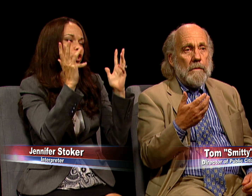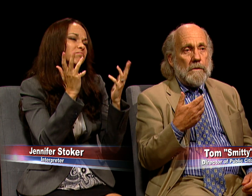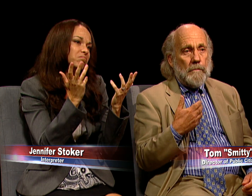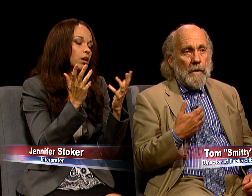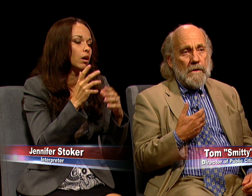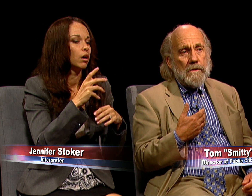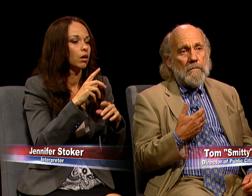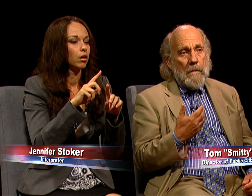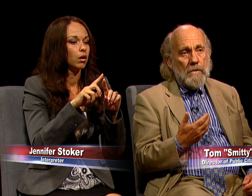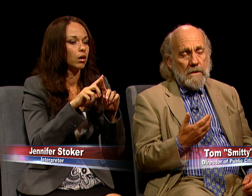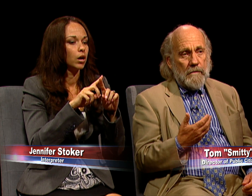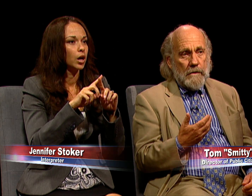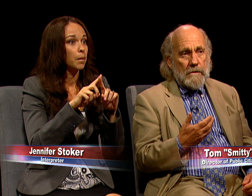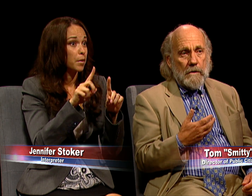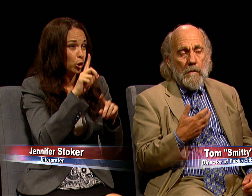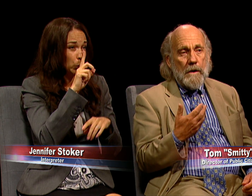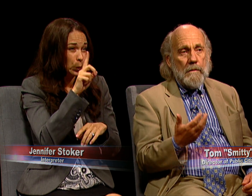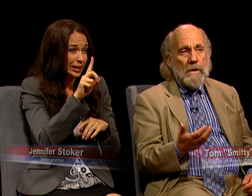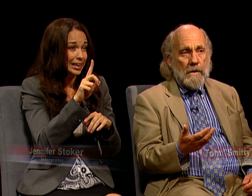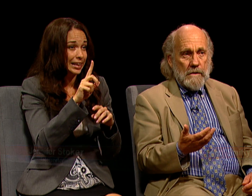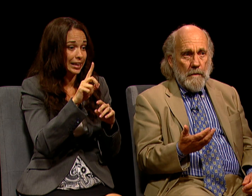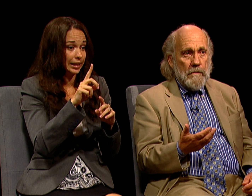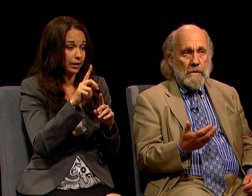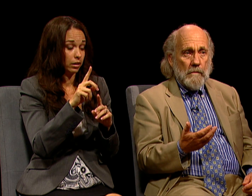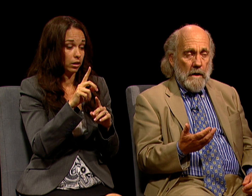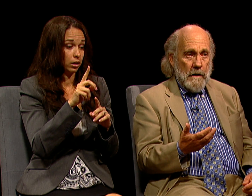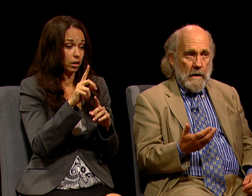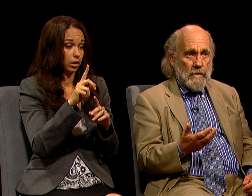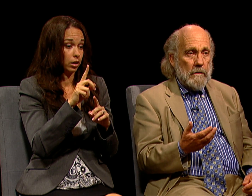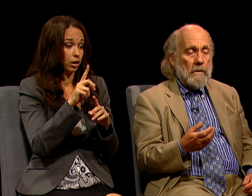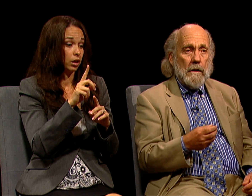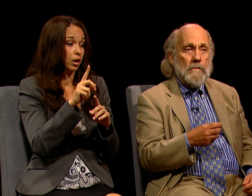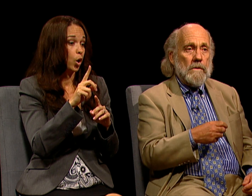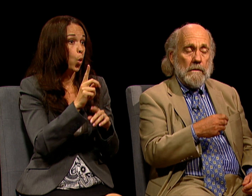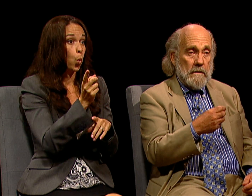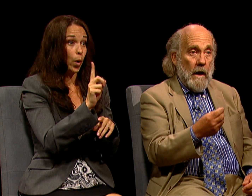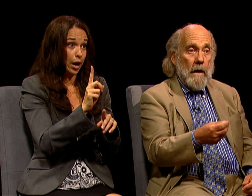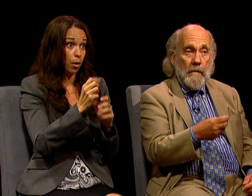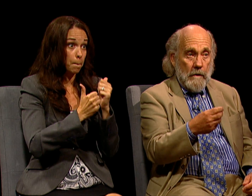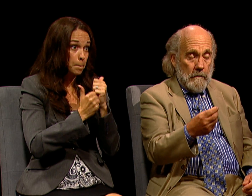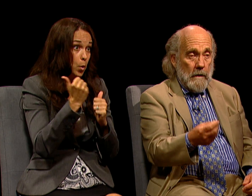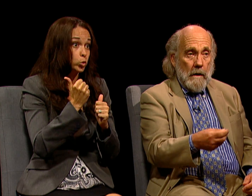BUT THE PLACE THAT MOST OF US ARE GOING TO BE EXPOSED TO RADIATION COMES AT THE TIME THEY'RE--